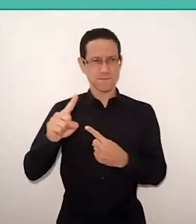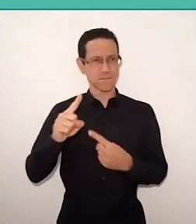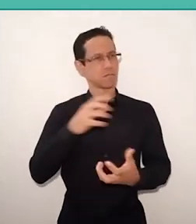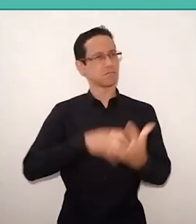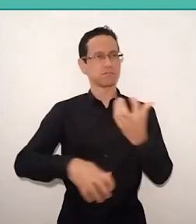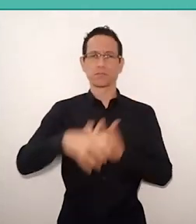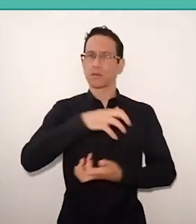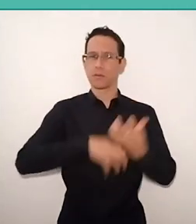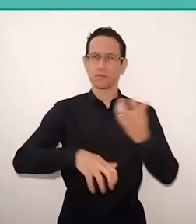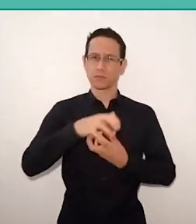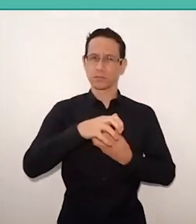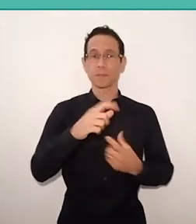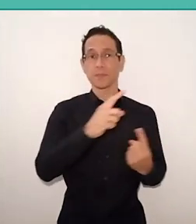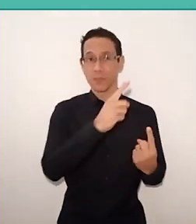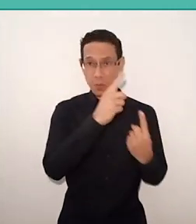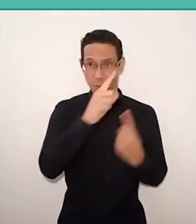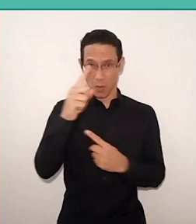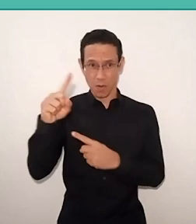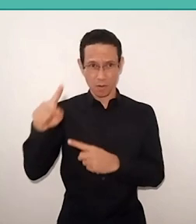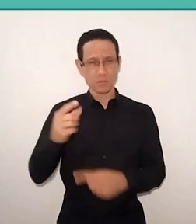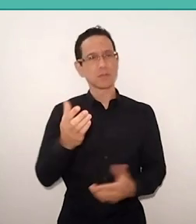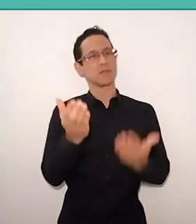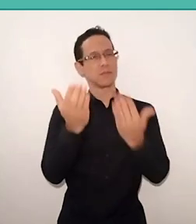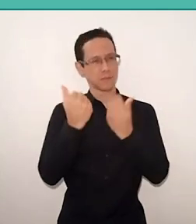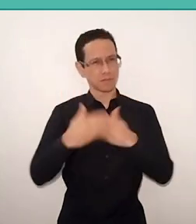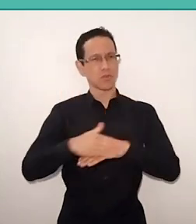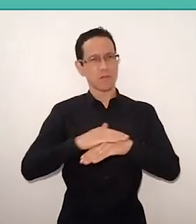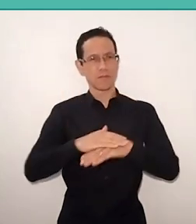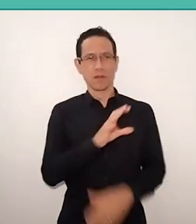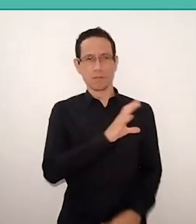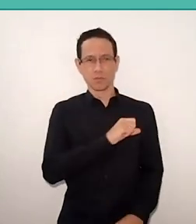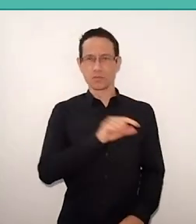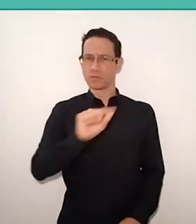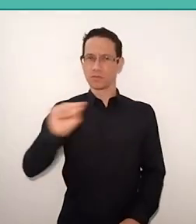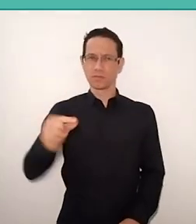we invite to a loving conversation. Thanks.